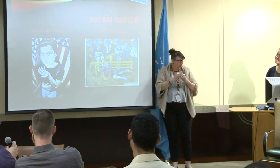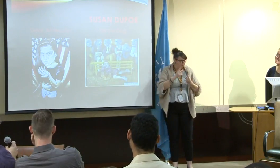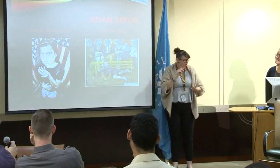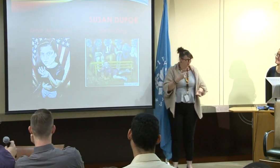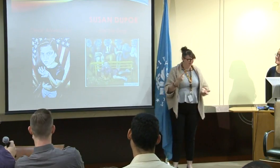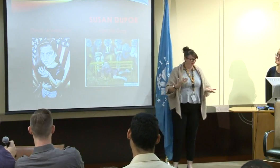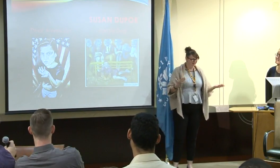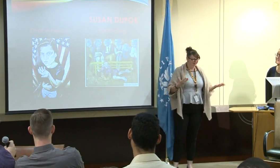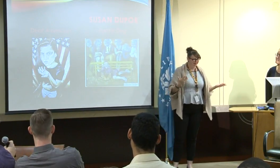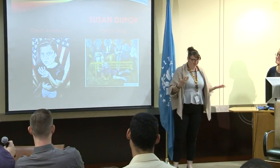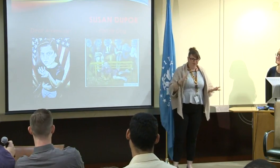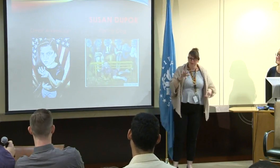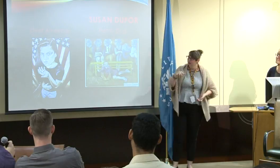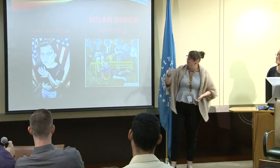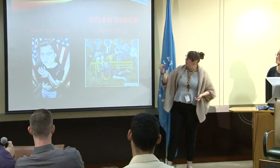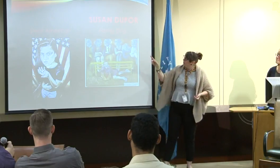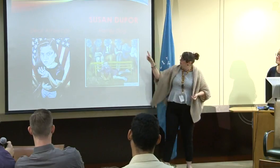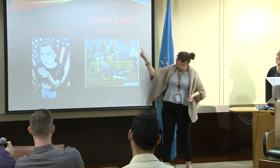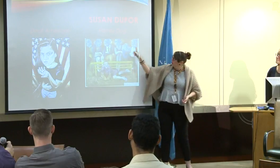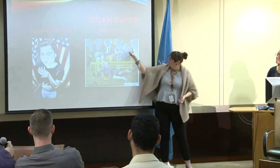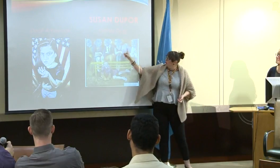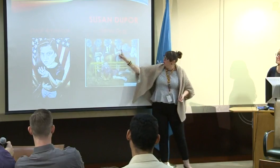Now, this is entitled The Family Dog.